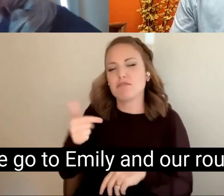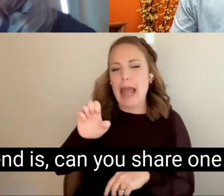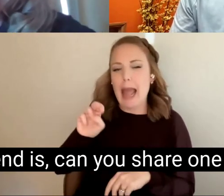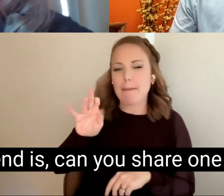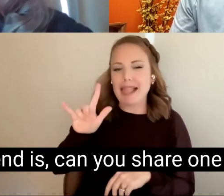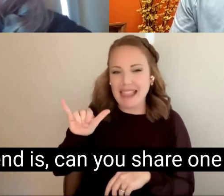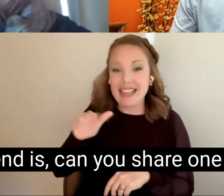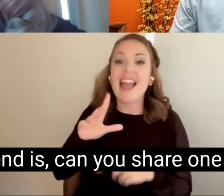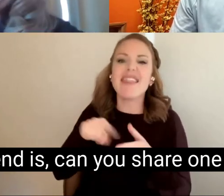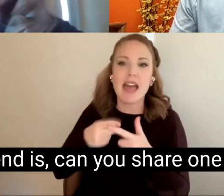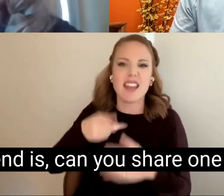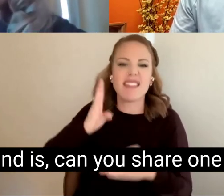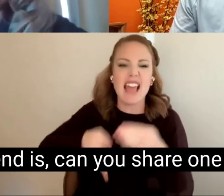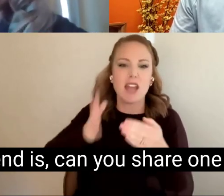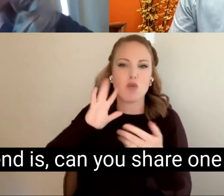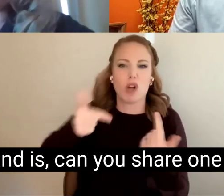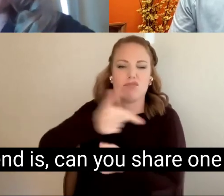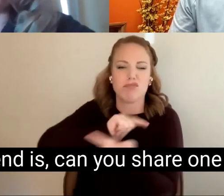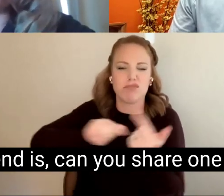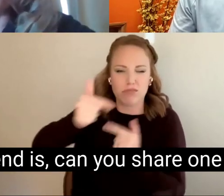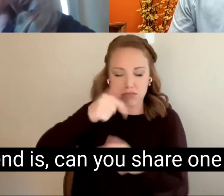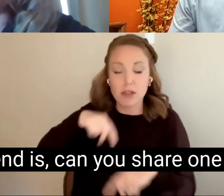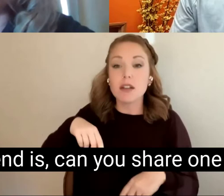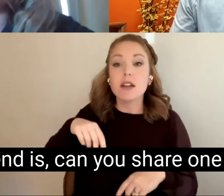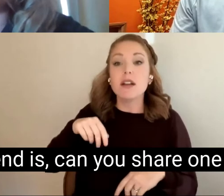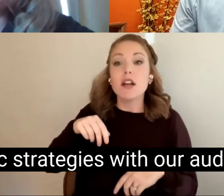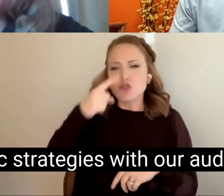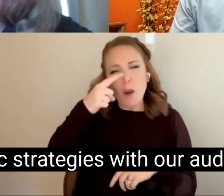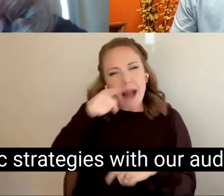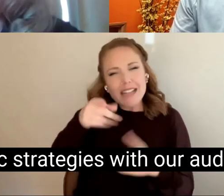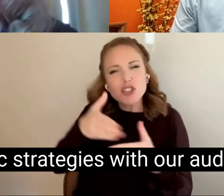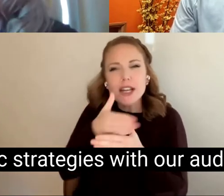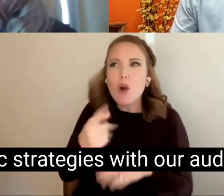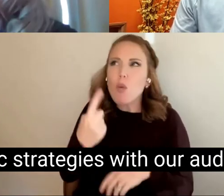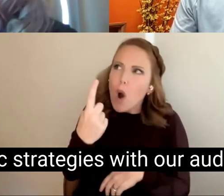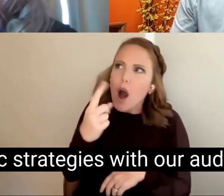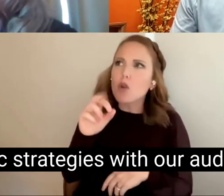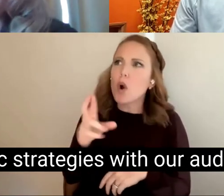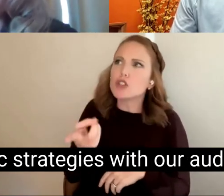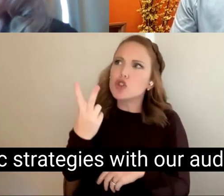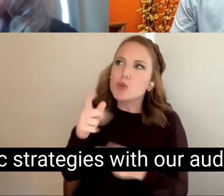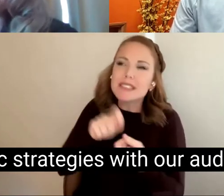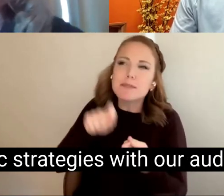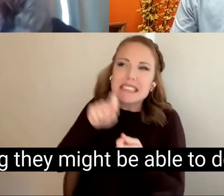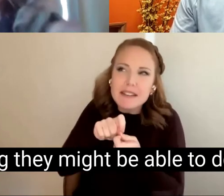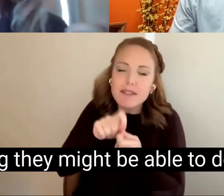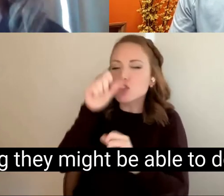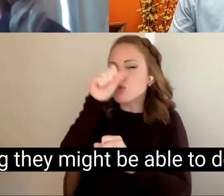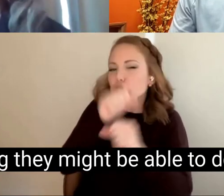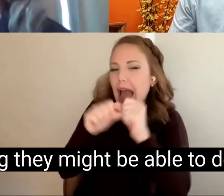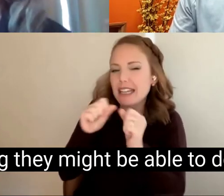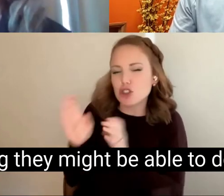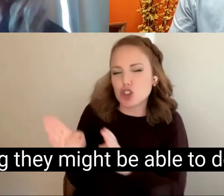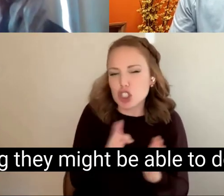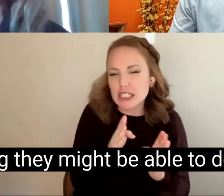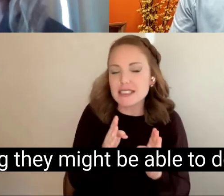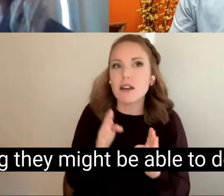at the end is, can you share one or two specific strategies with our audience? Something they might be able to do or think